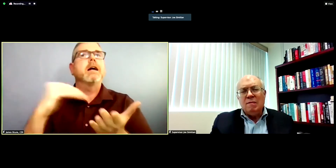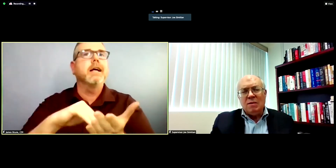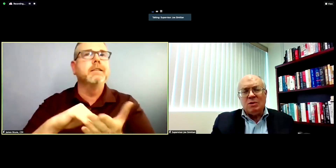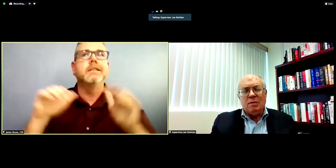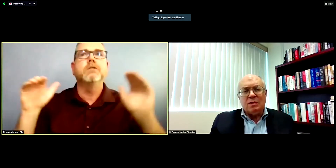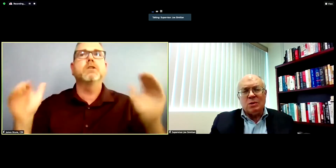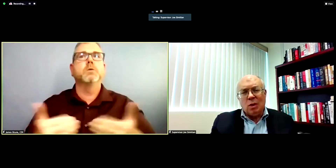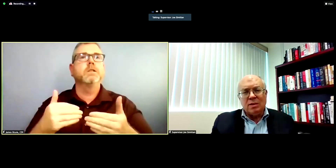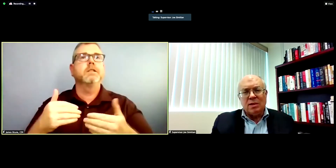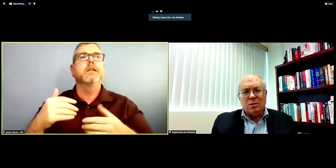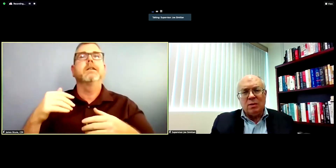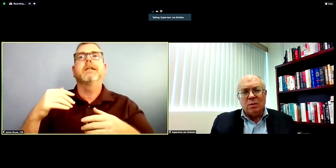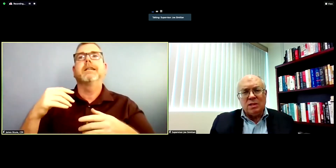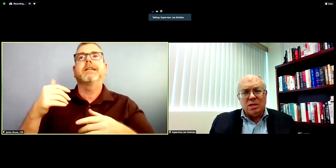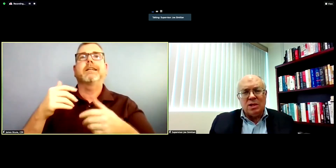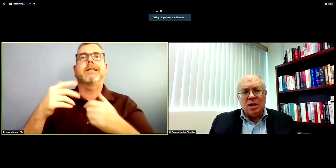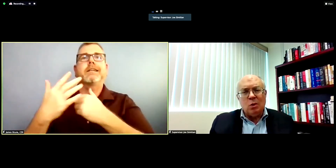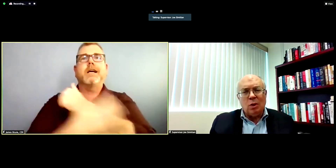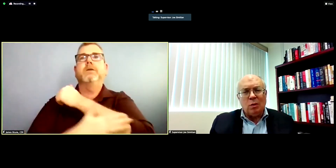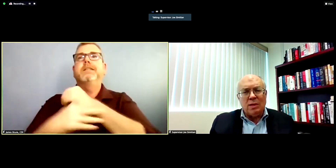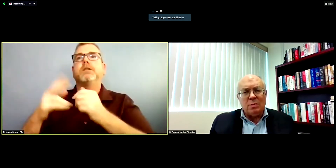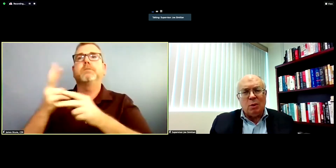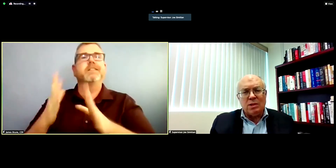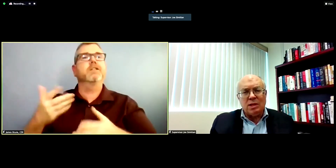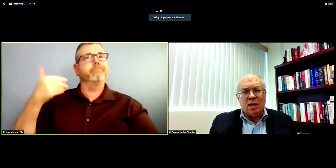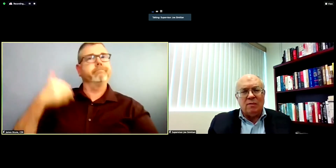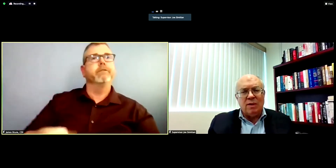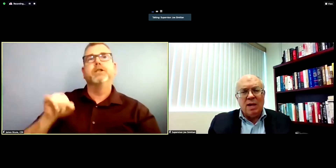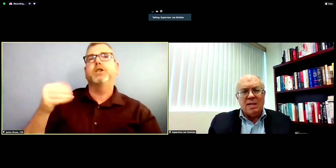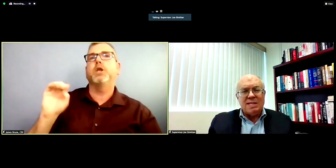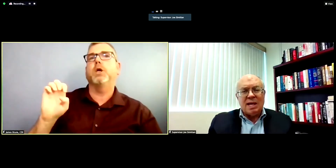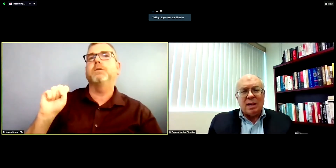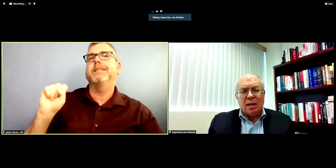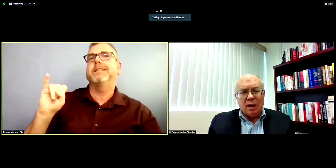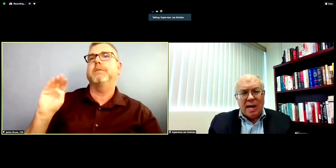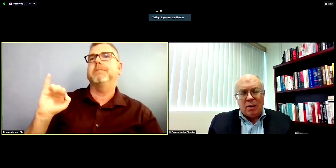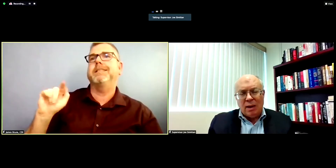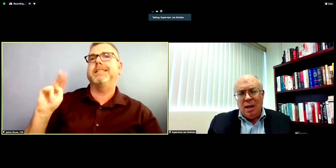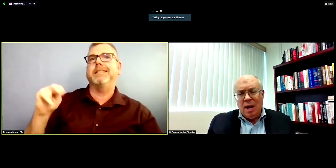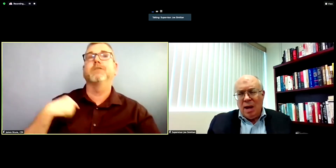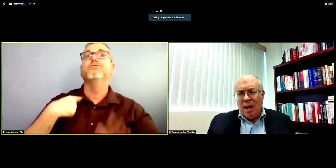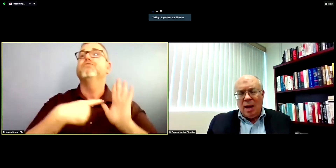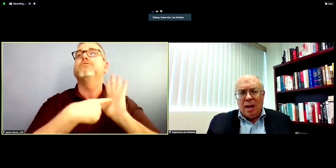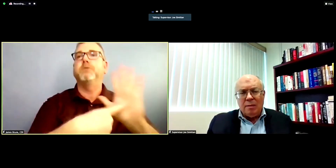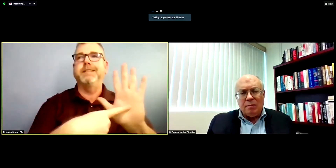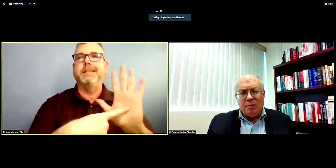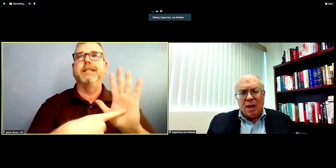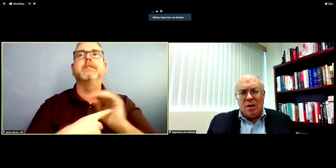fifth supervisorial district, which is the northwest portion of Santa Clara County, and there